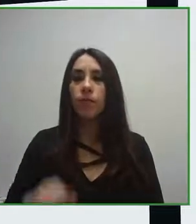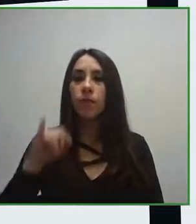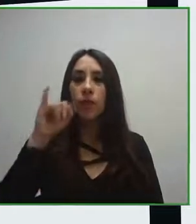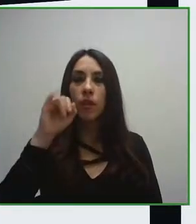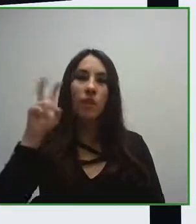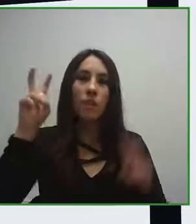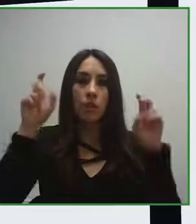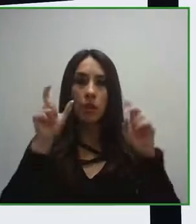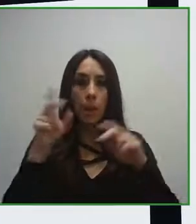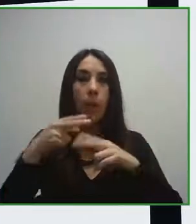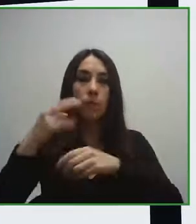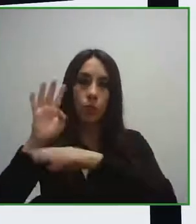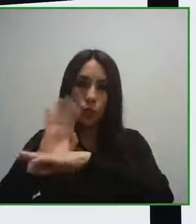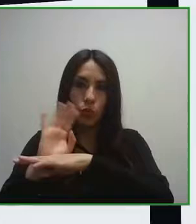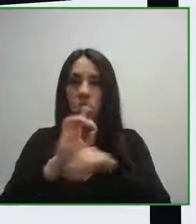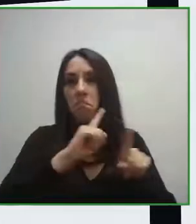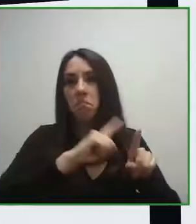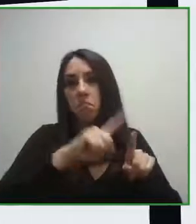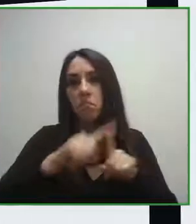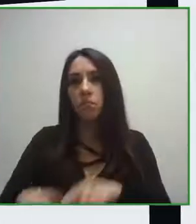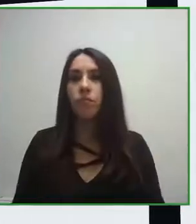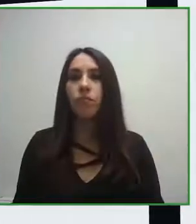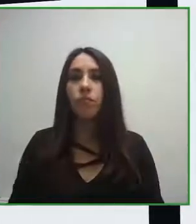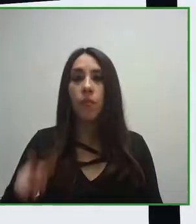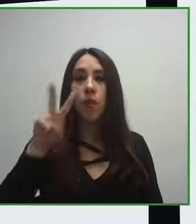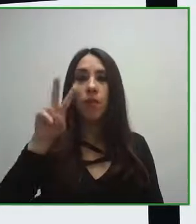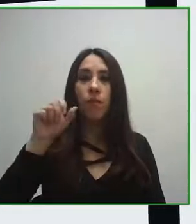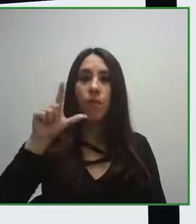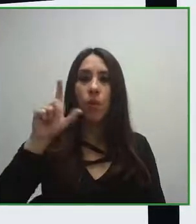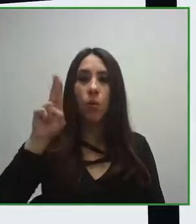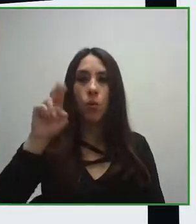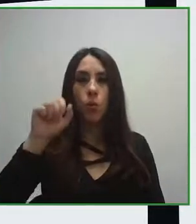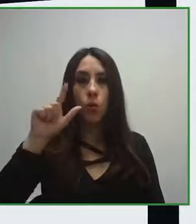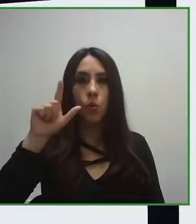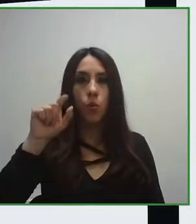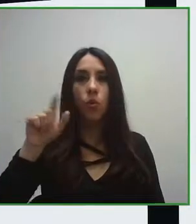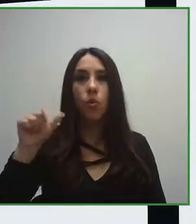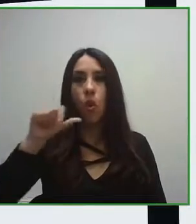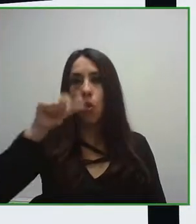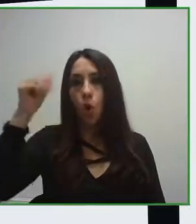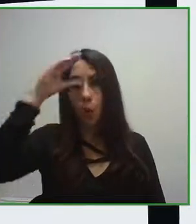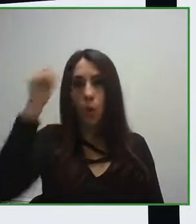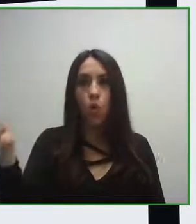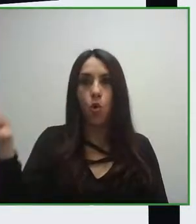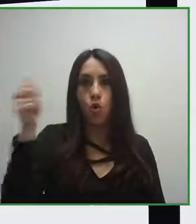And finally will be accompanied by Stephan Leblois a representative of The Valuable 500,